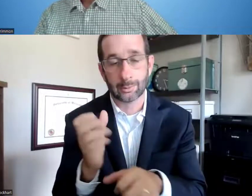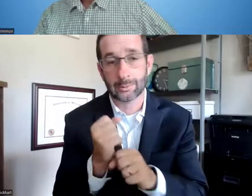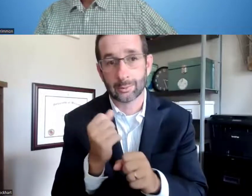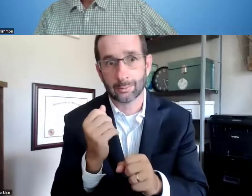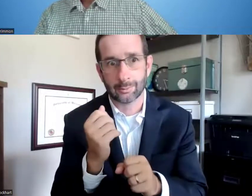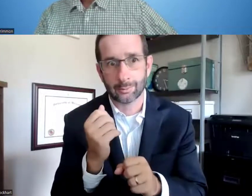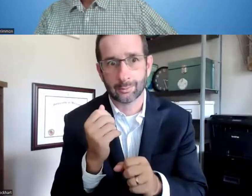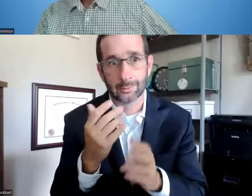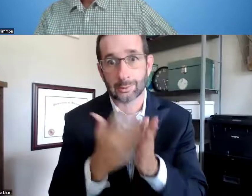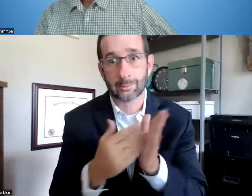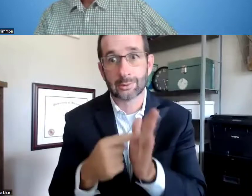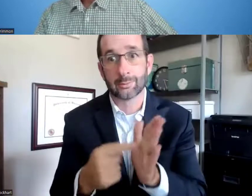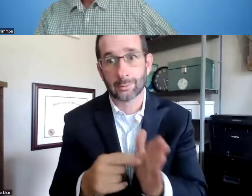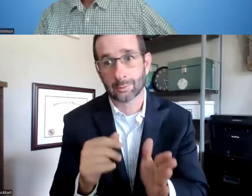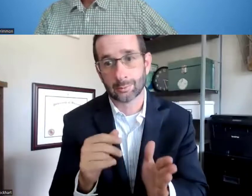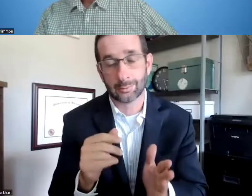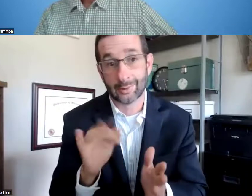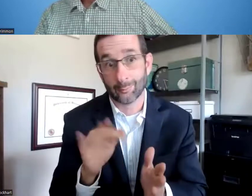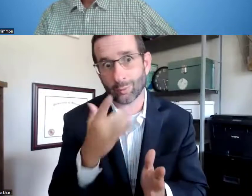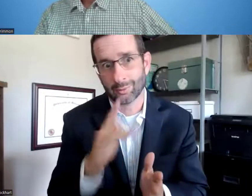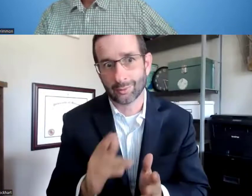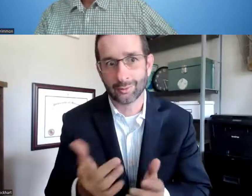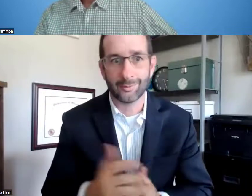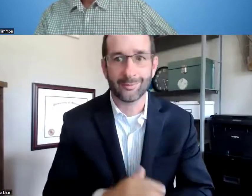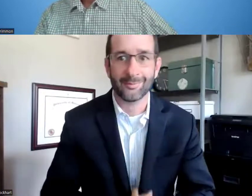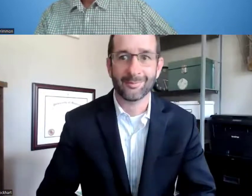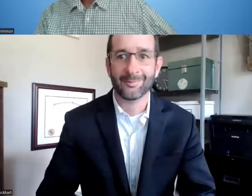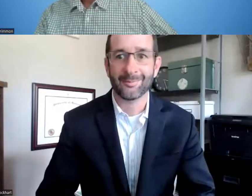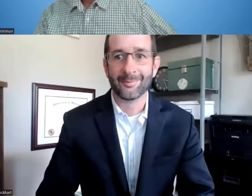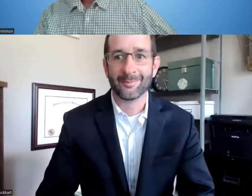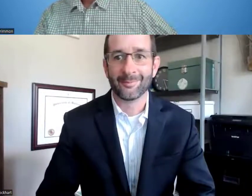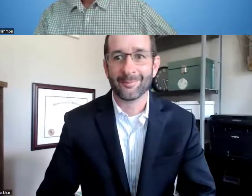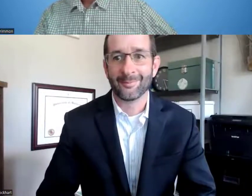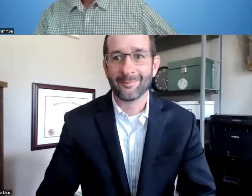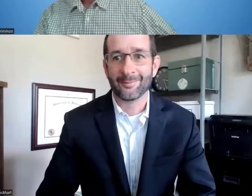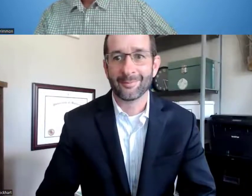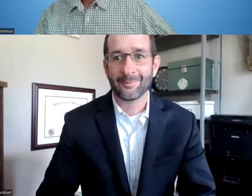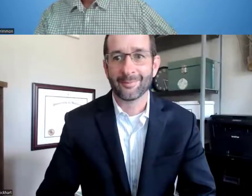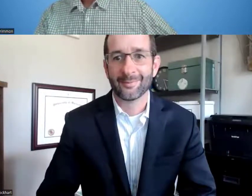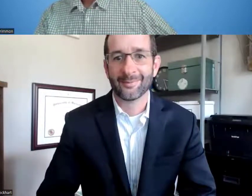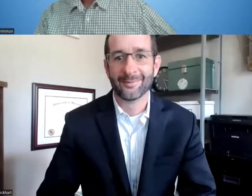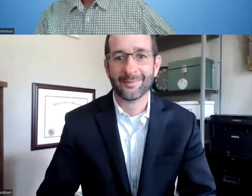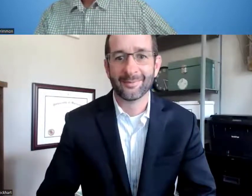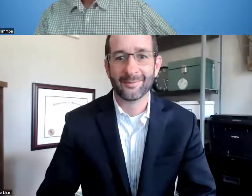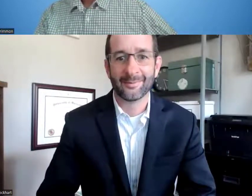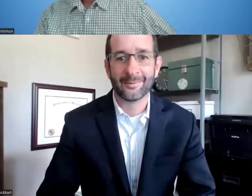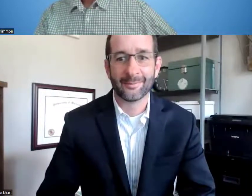and you can see if they're available and possibly have a conversation about what that looks like.